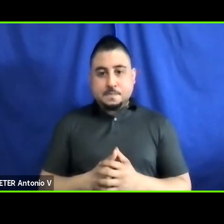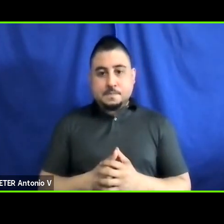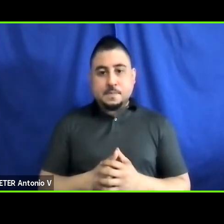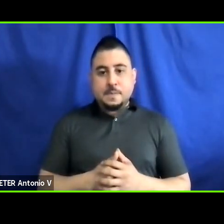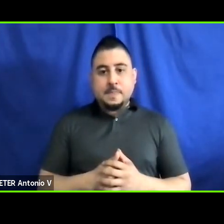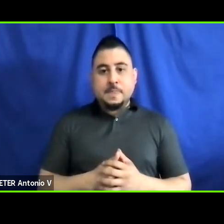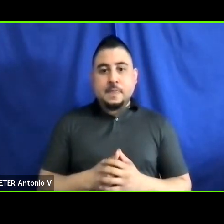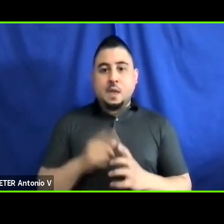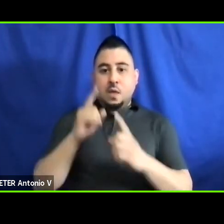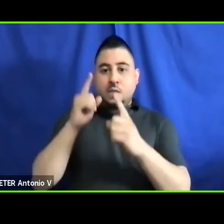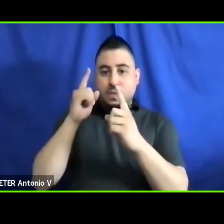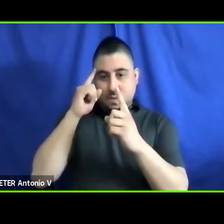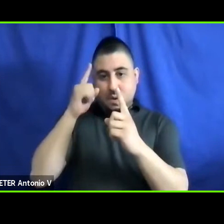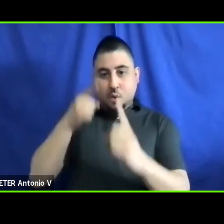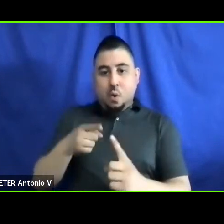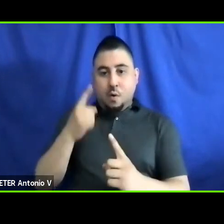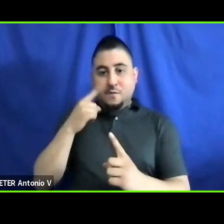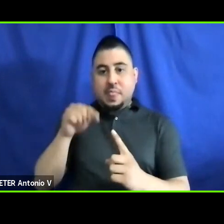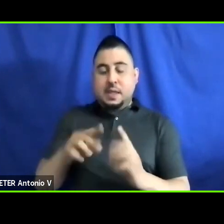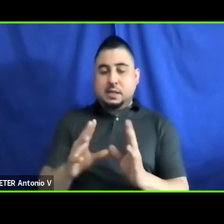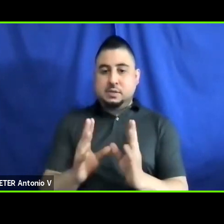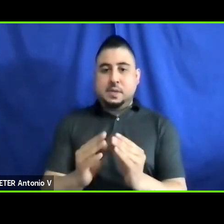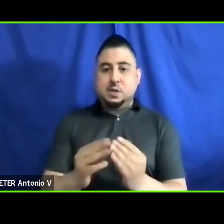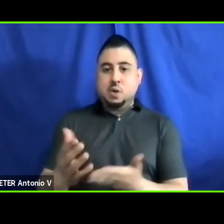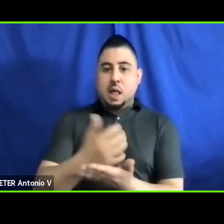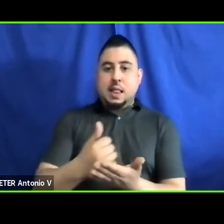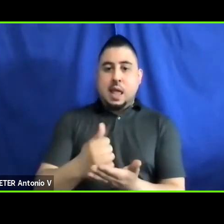The goal of this forum is to collect information,